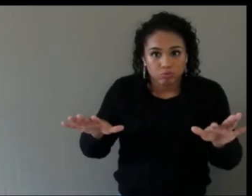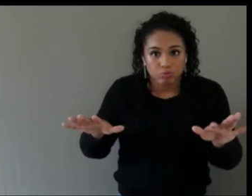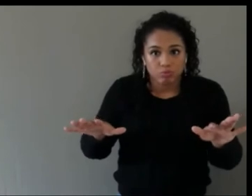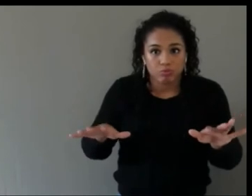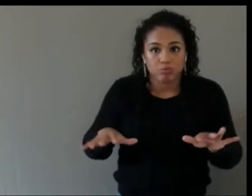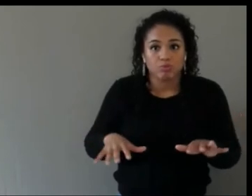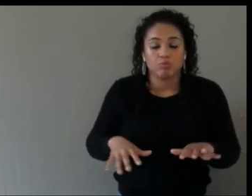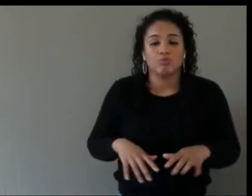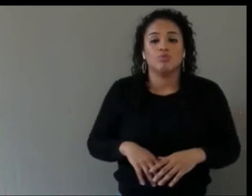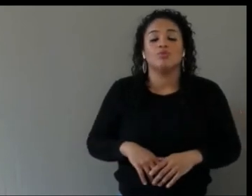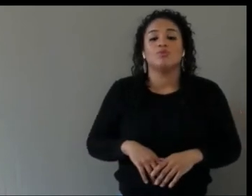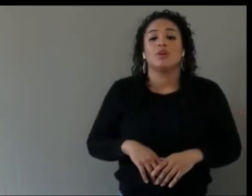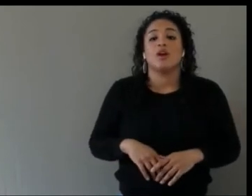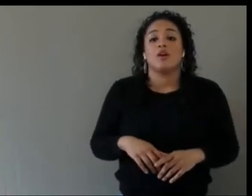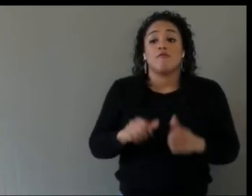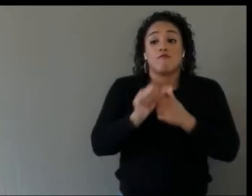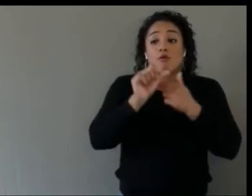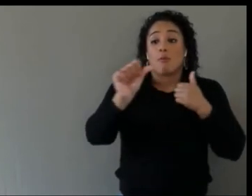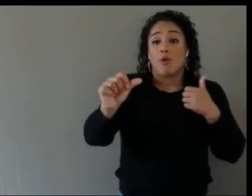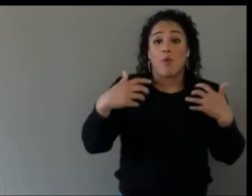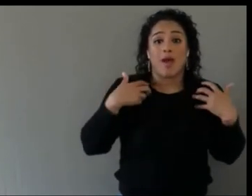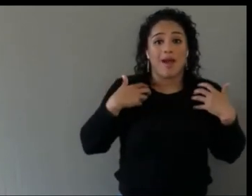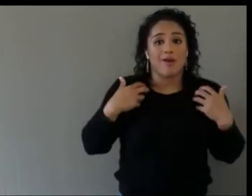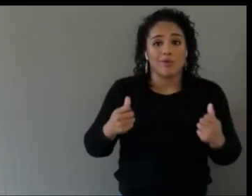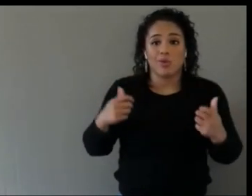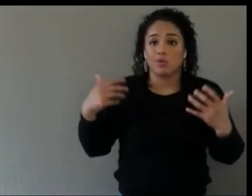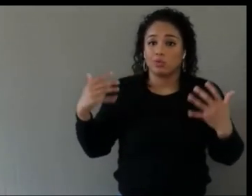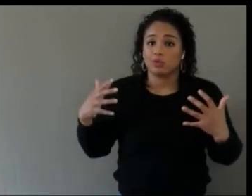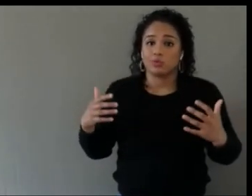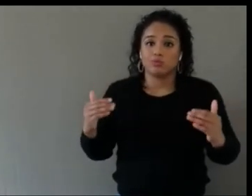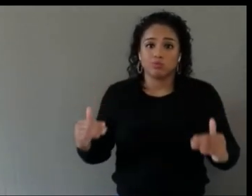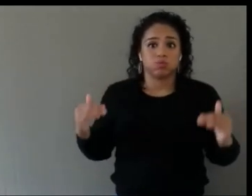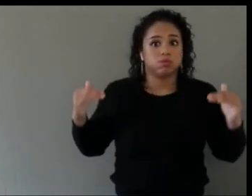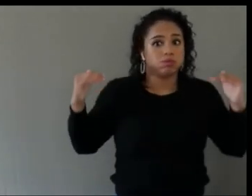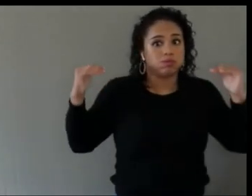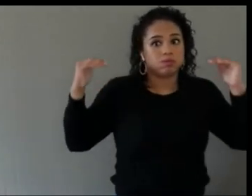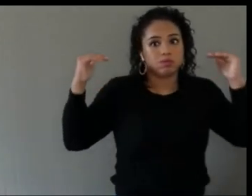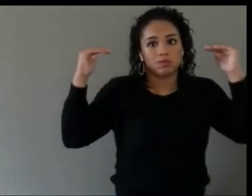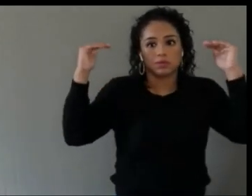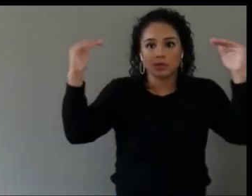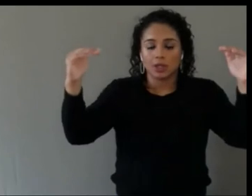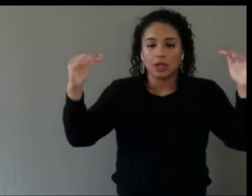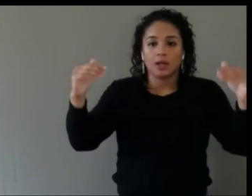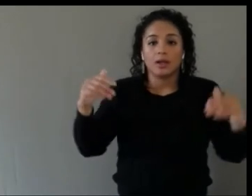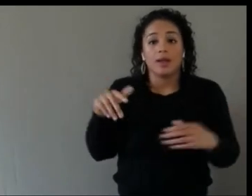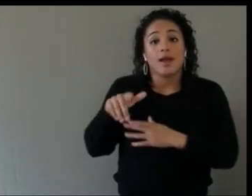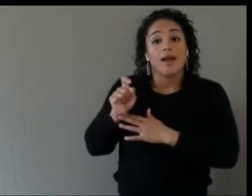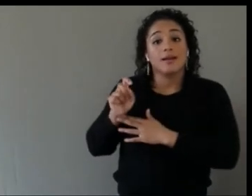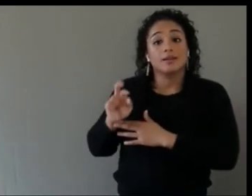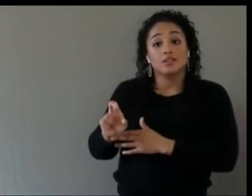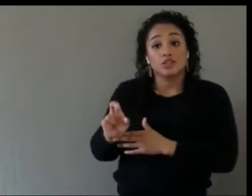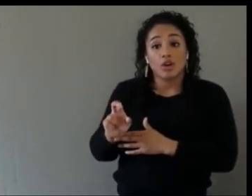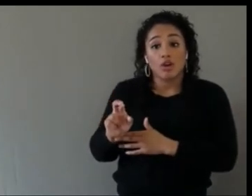boost of energy, and XR is one way that remote health can be delivered, and the requirements